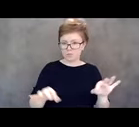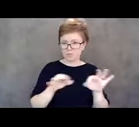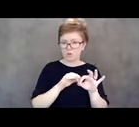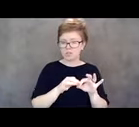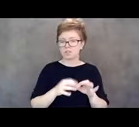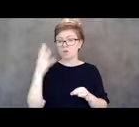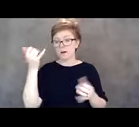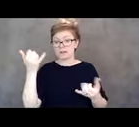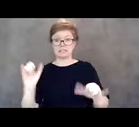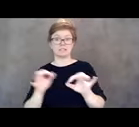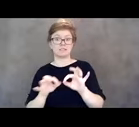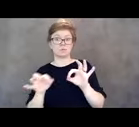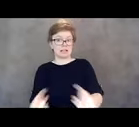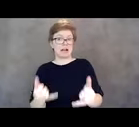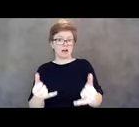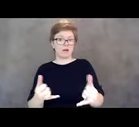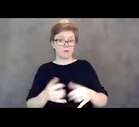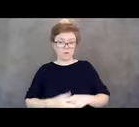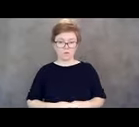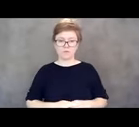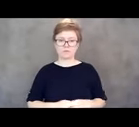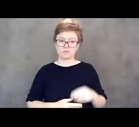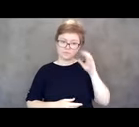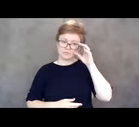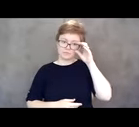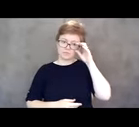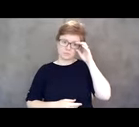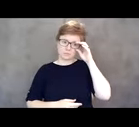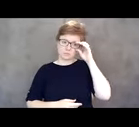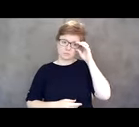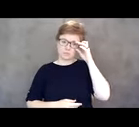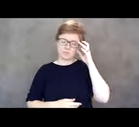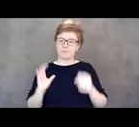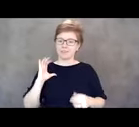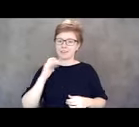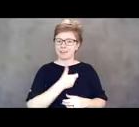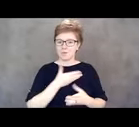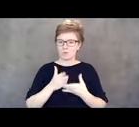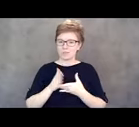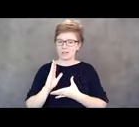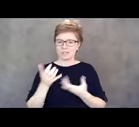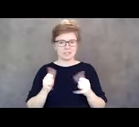You know our rights, still need to be enhanced and protected